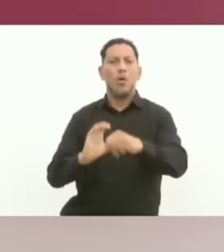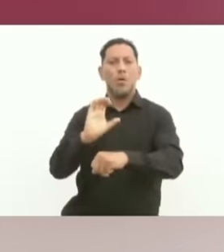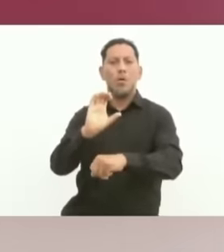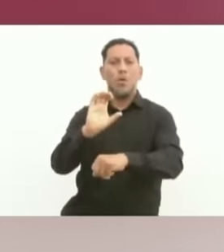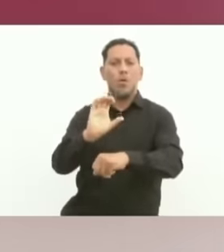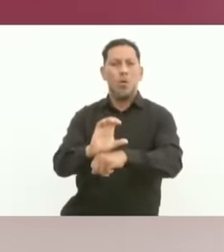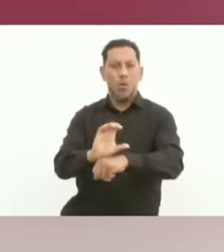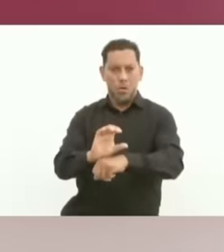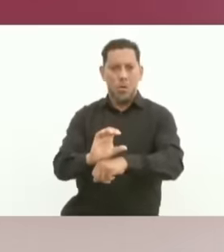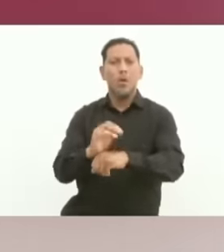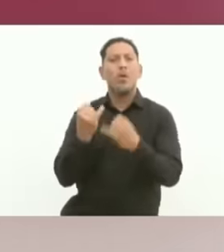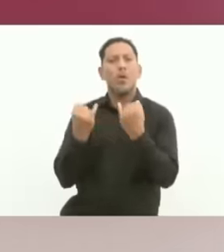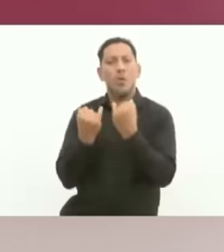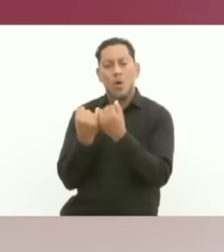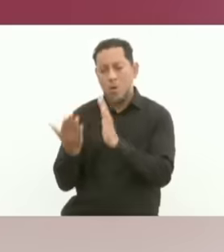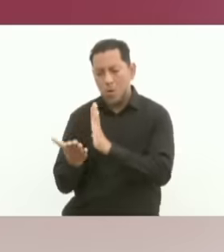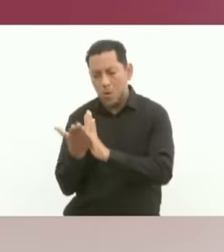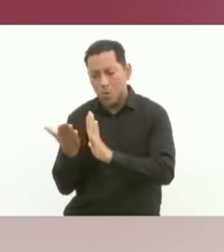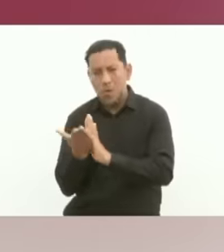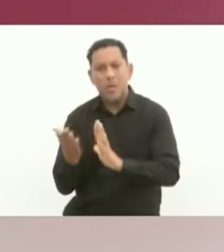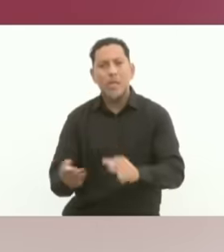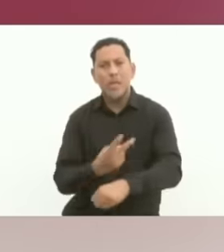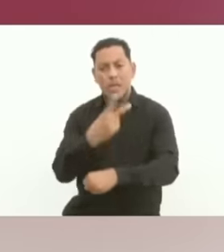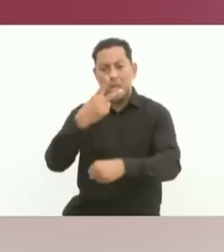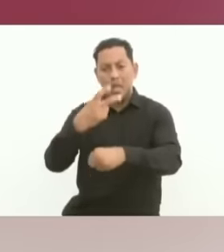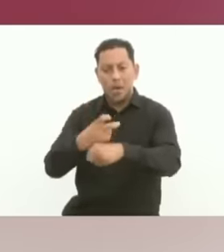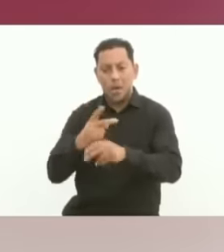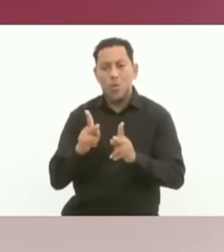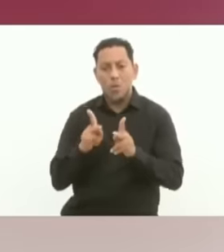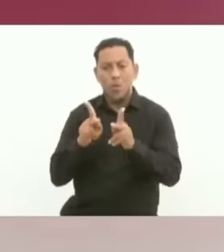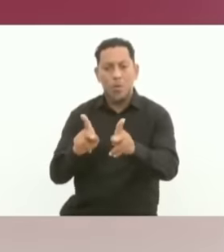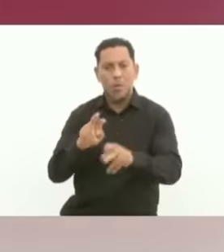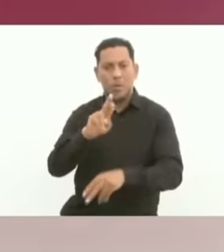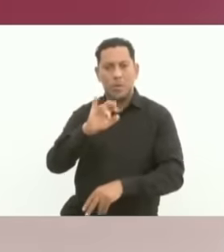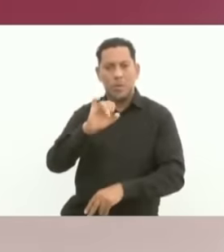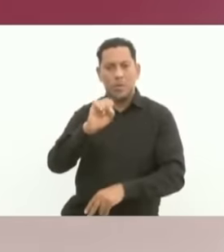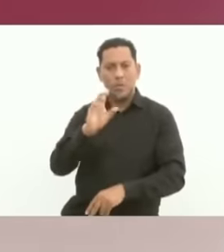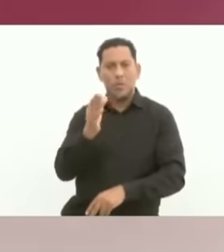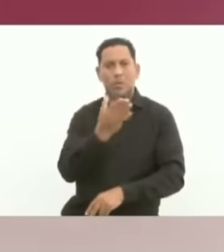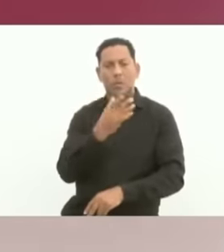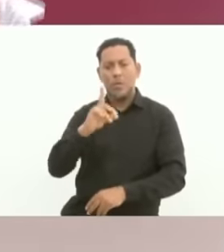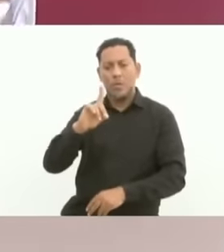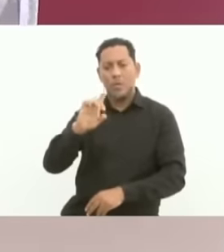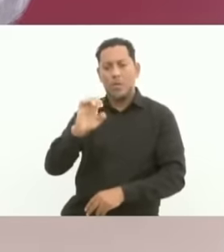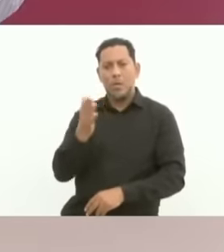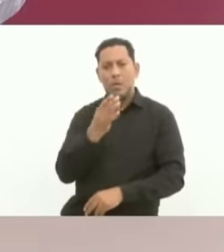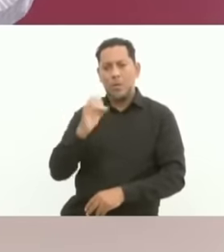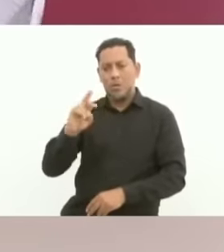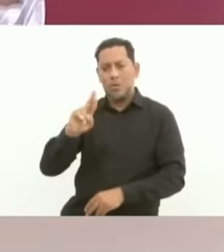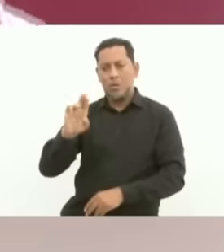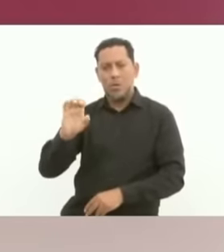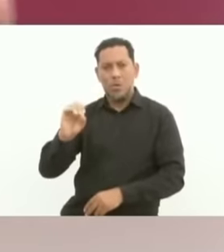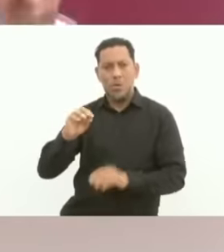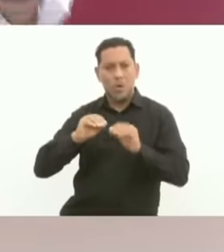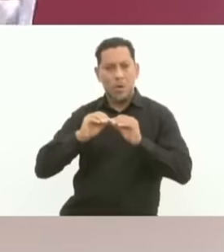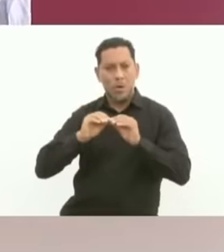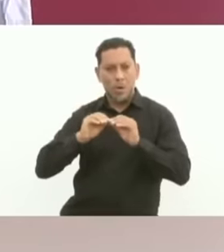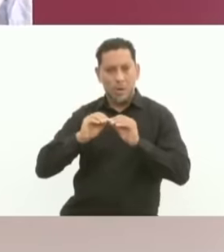and the construction of the second riso de oro bridge, those who Without a doubt, they will come to awaken